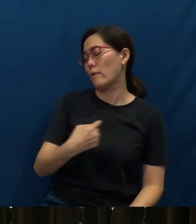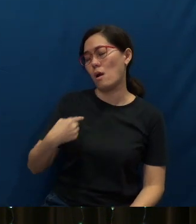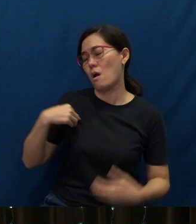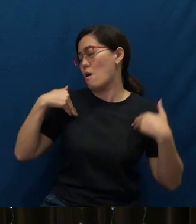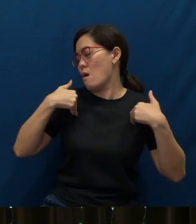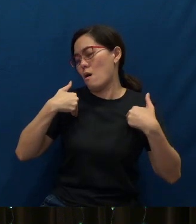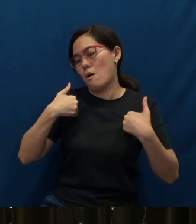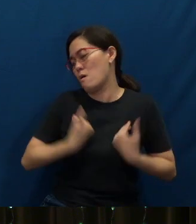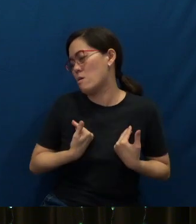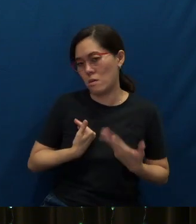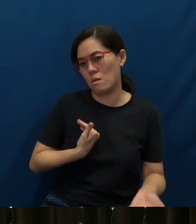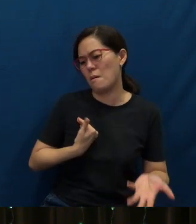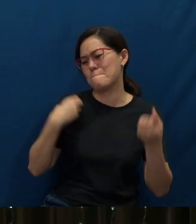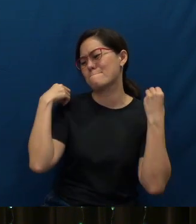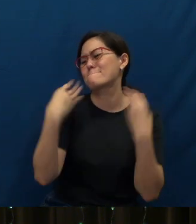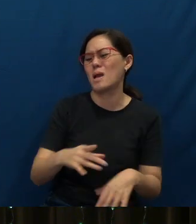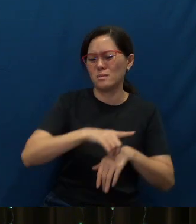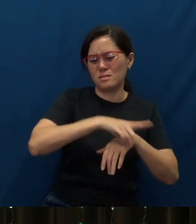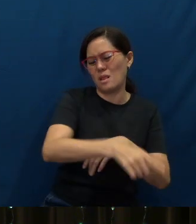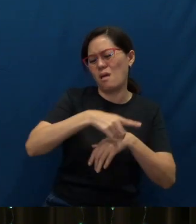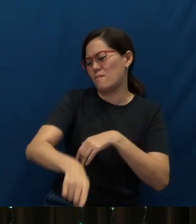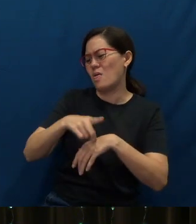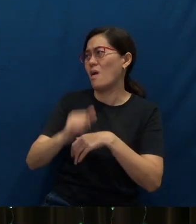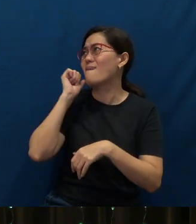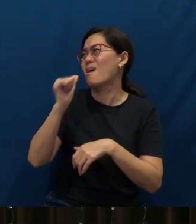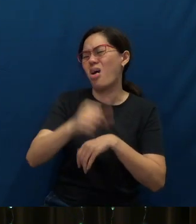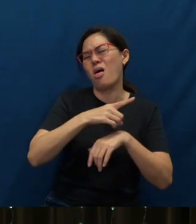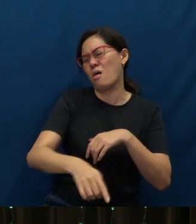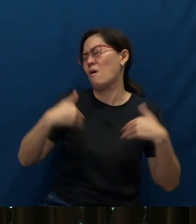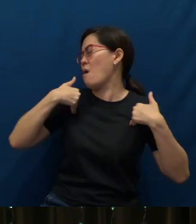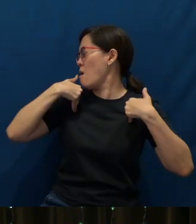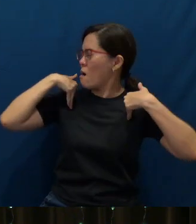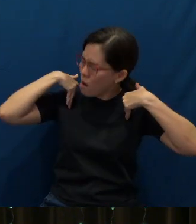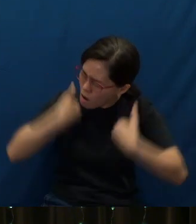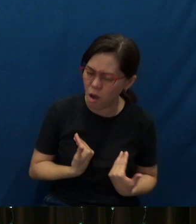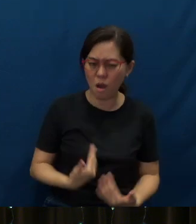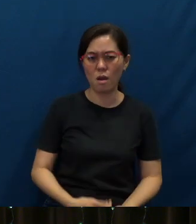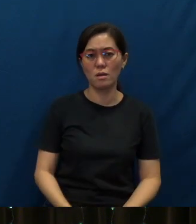I have so many deliveries to make every day. I'm so tired.”